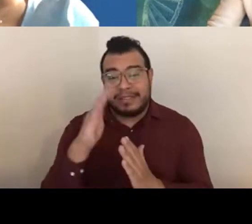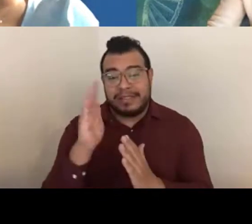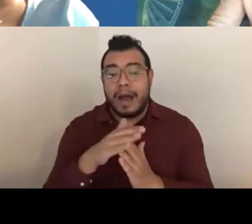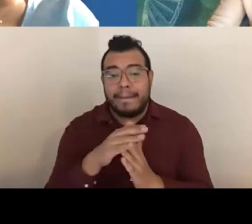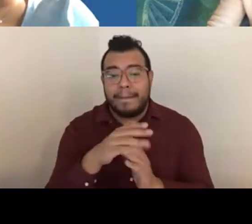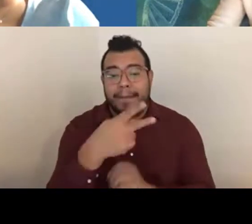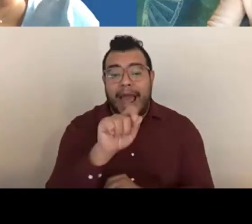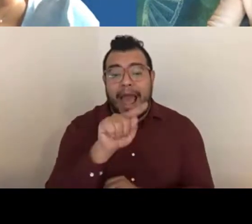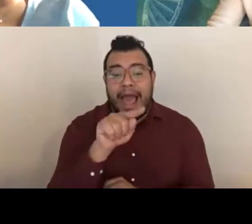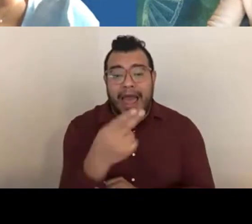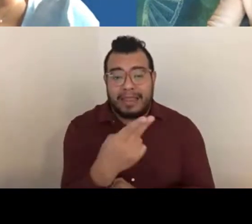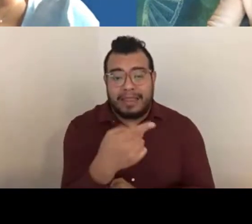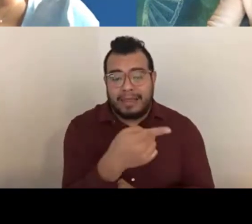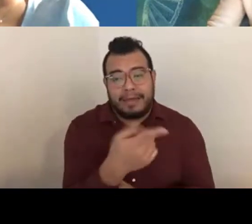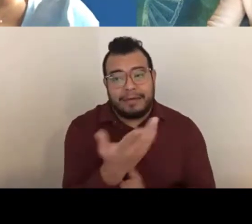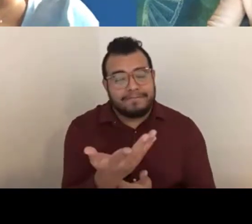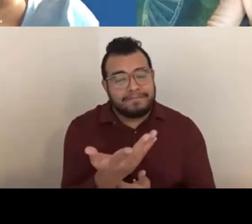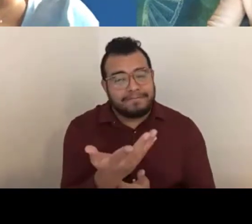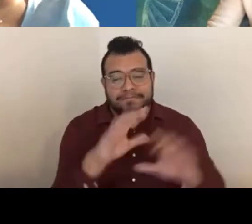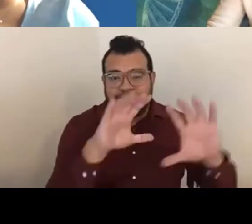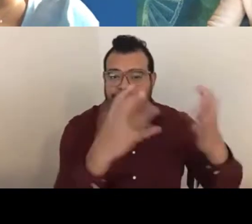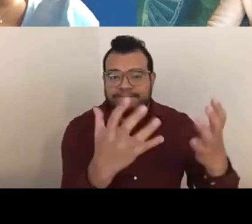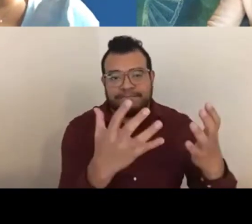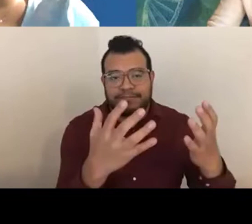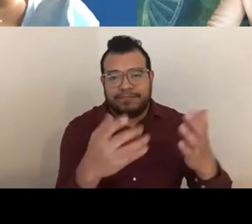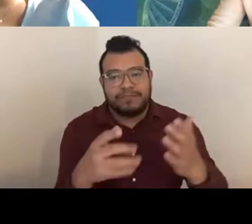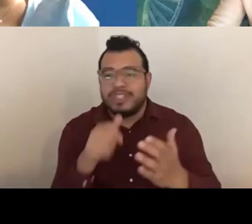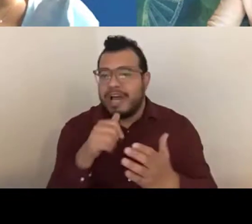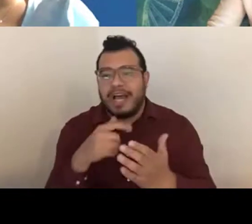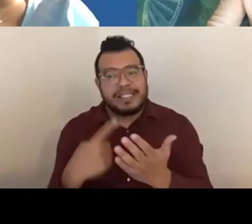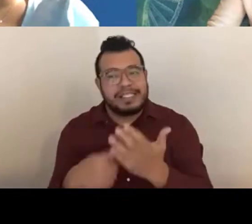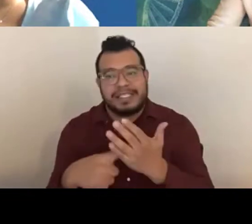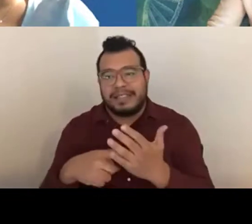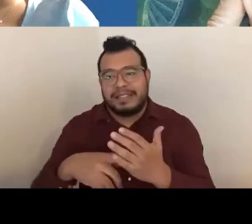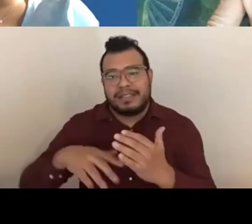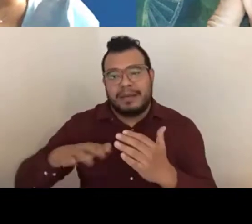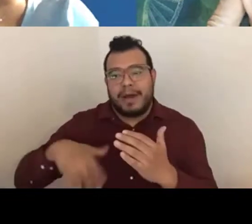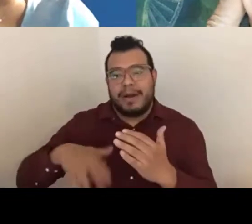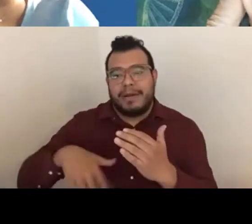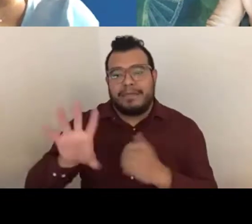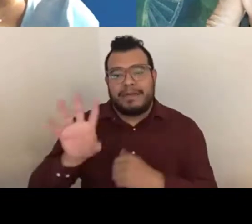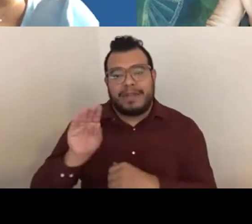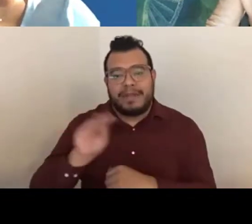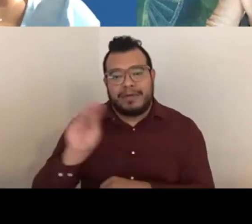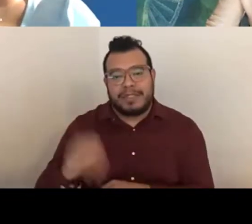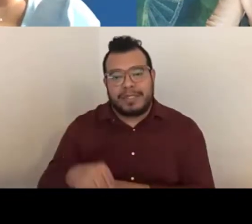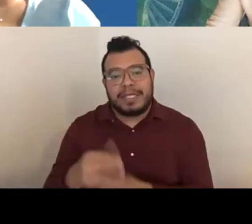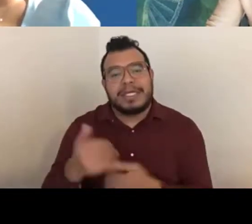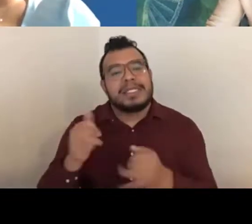then we do not discuss the bottom half. But you will still get a summary statement.